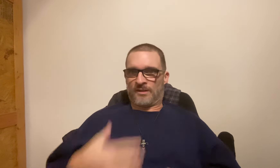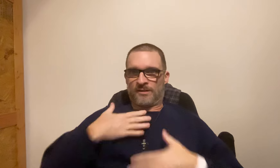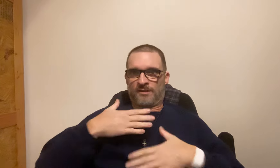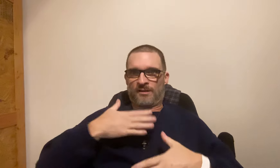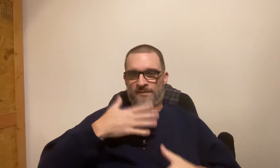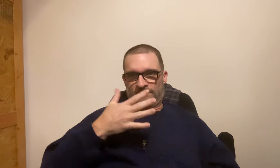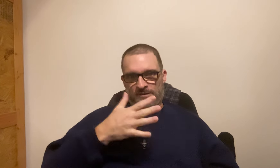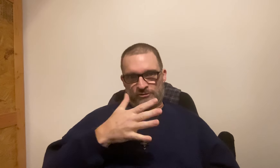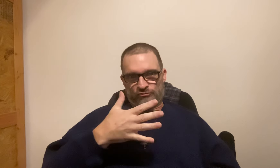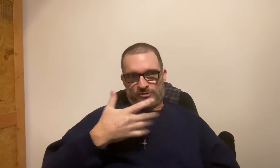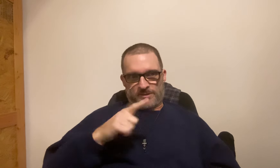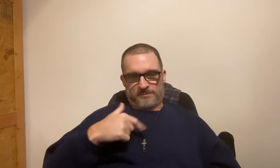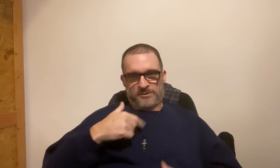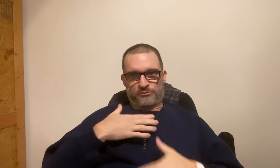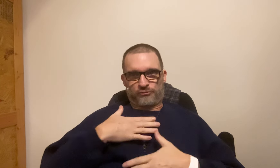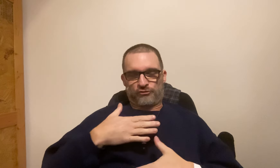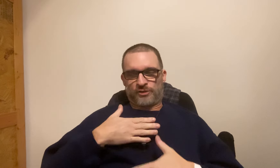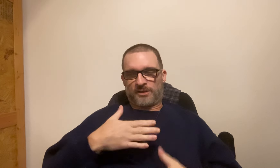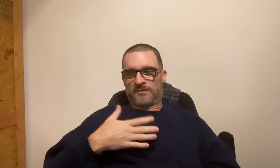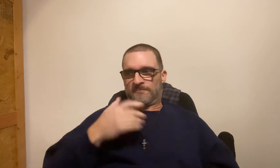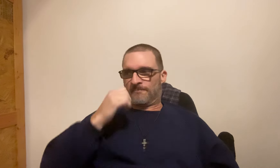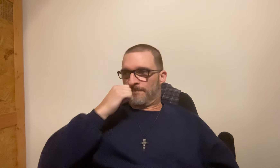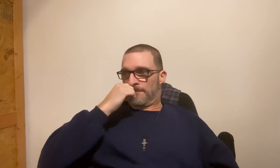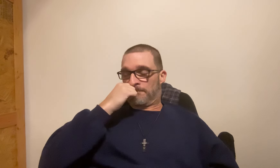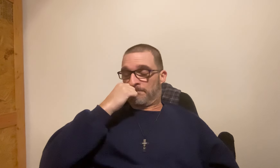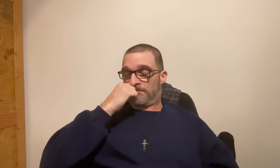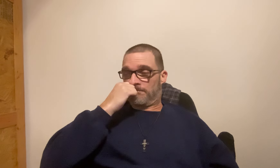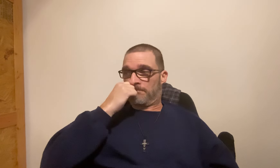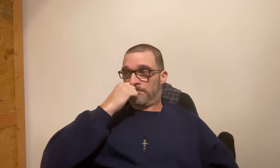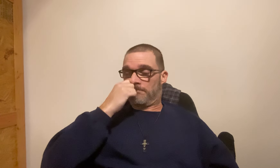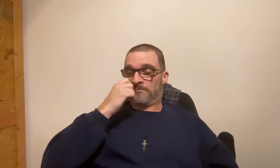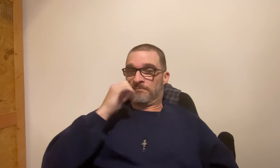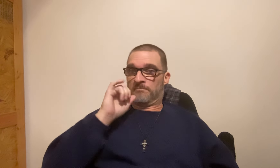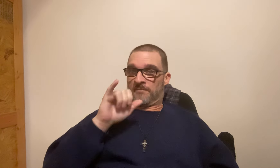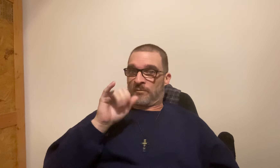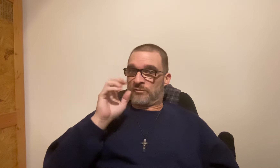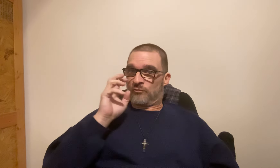I was trying to catch my breath and telling that "hand" to stop and let me breathe.